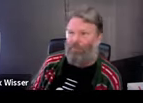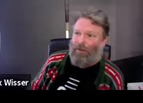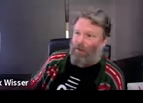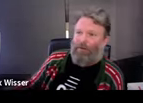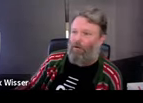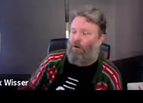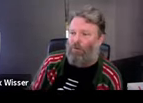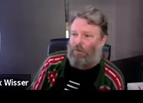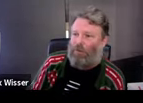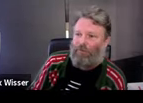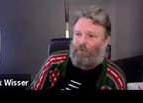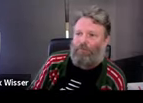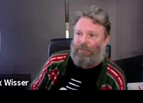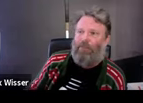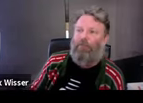different stuff, bits of the community that are not going to talk